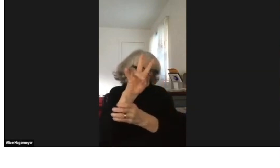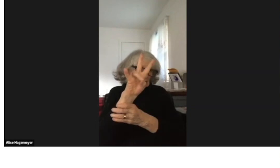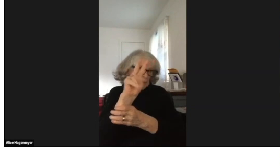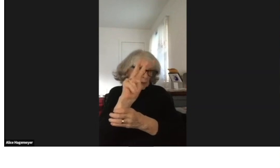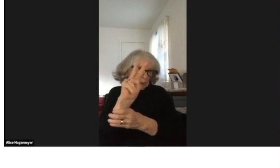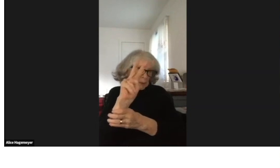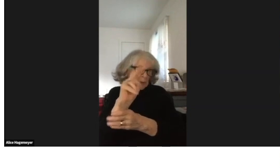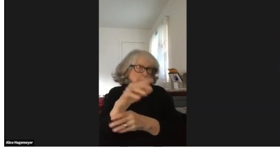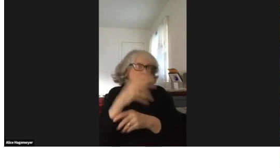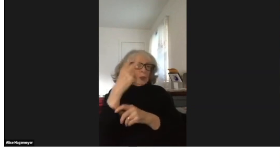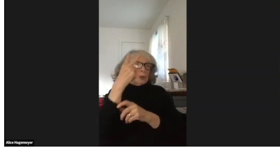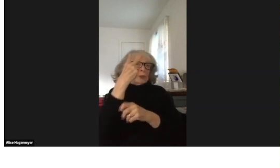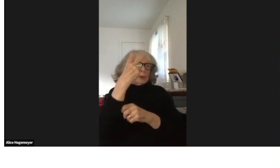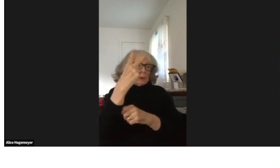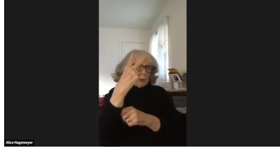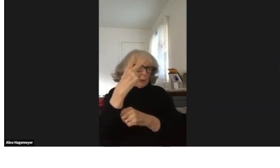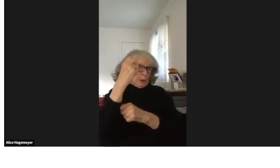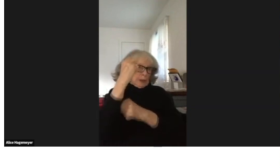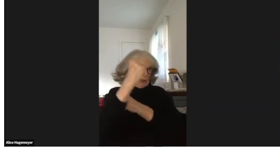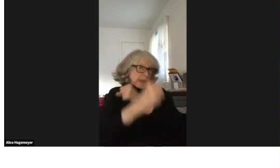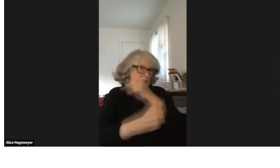So, again, this was in 1972.